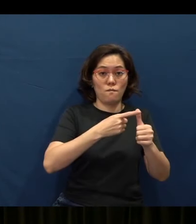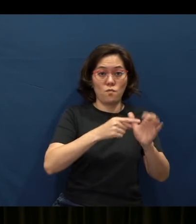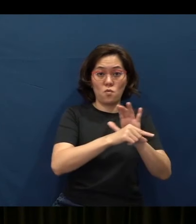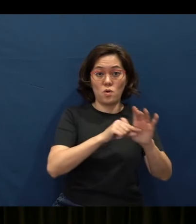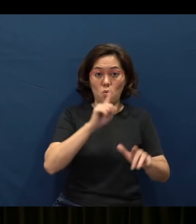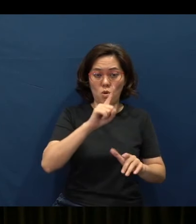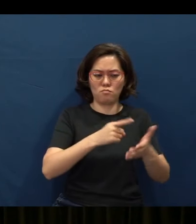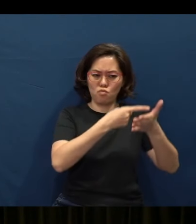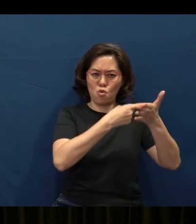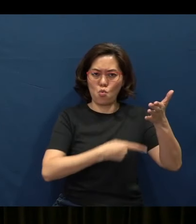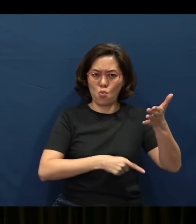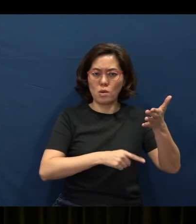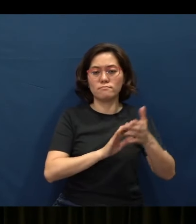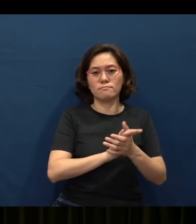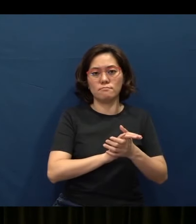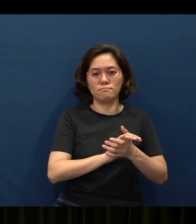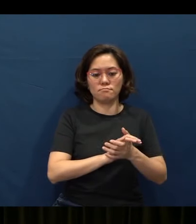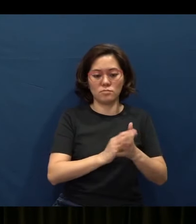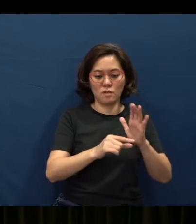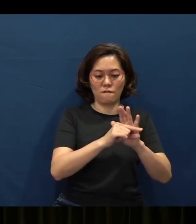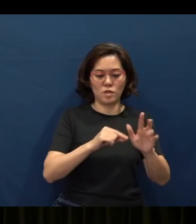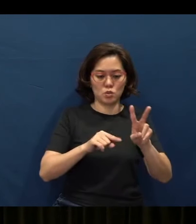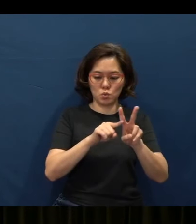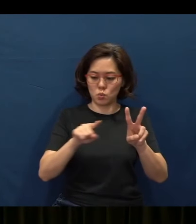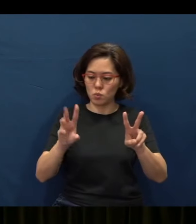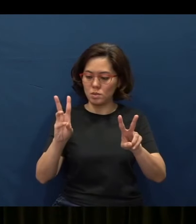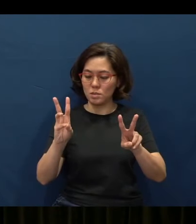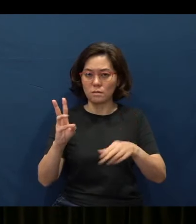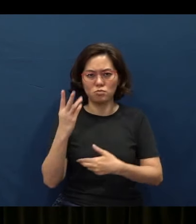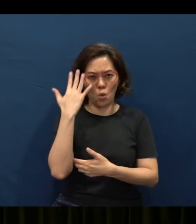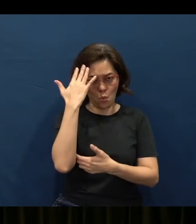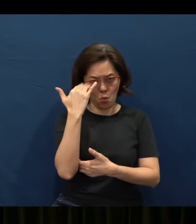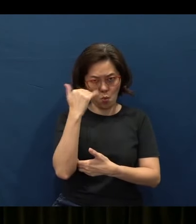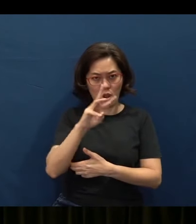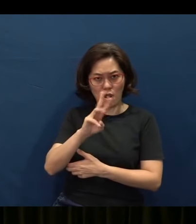and then verse 2 to verse 6 tell us the ‘Whys’ of wisdom.